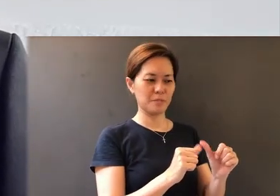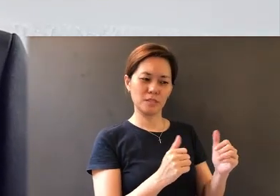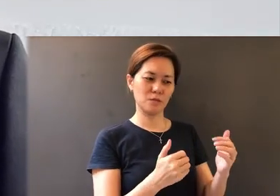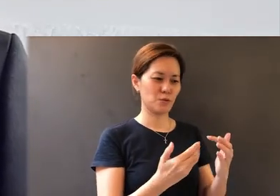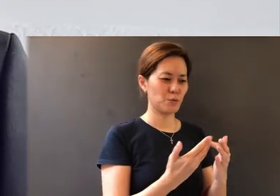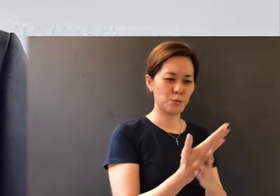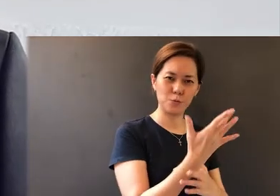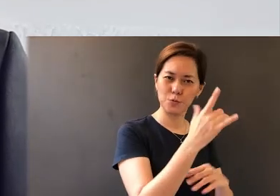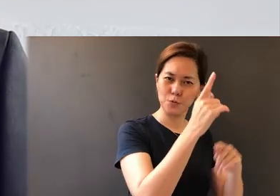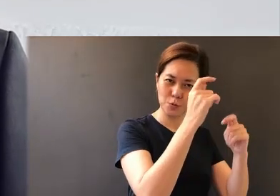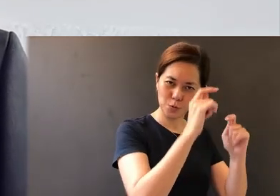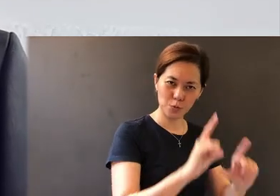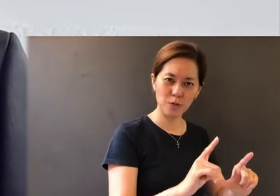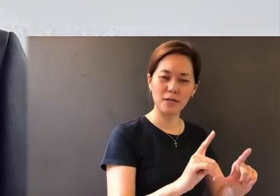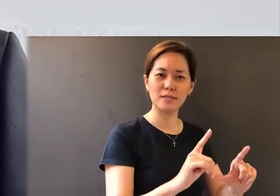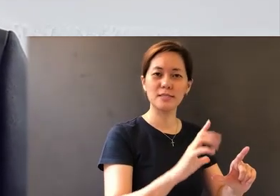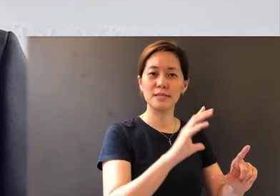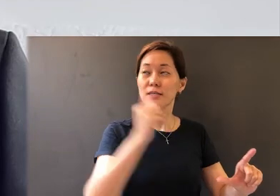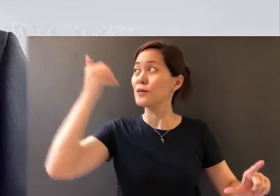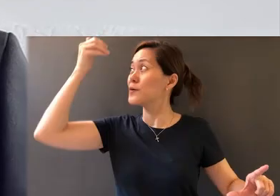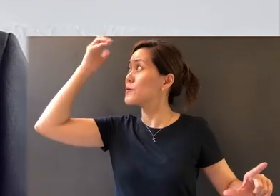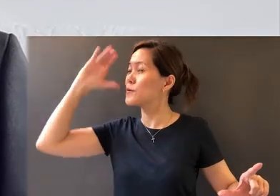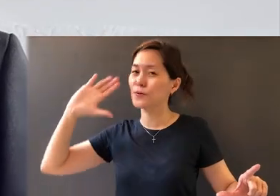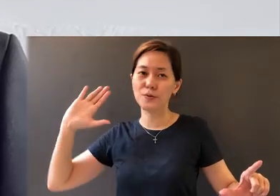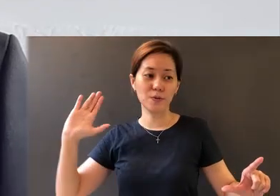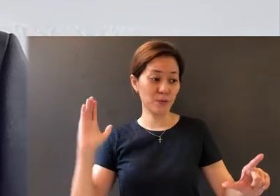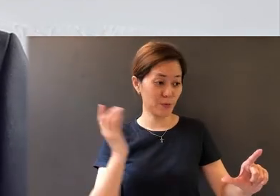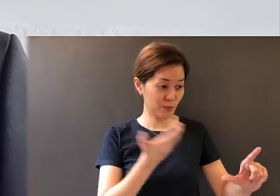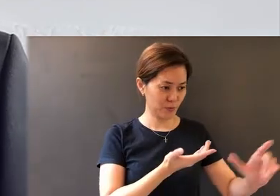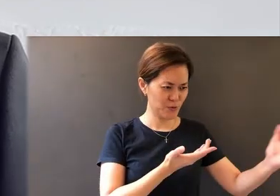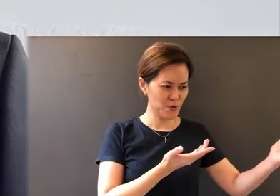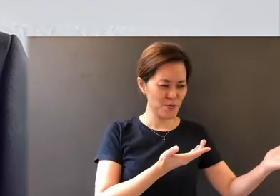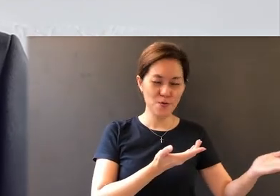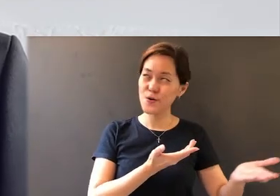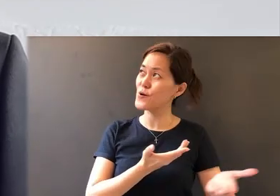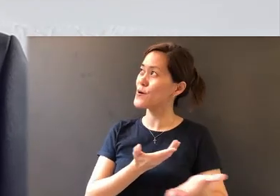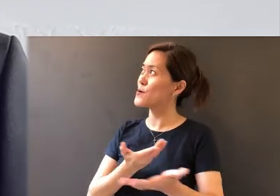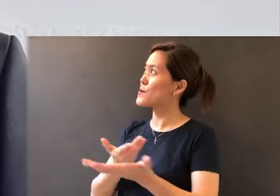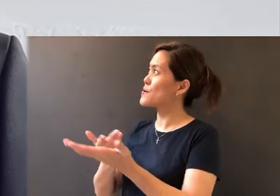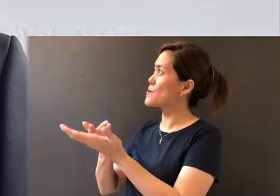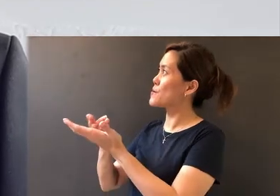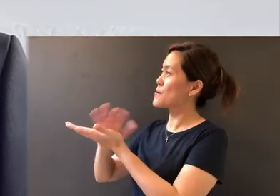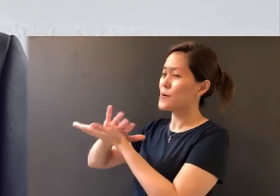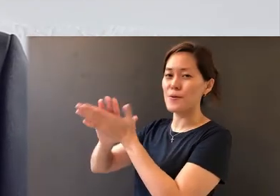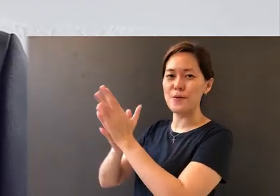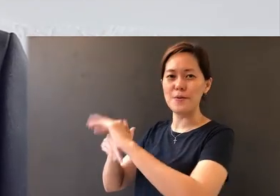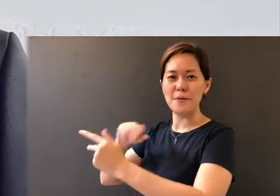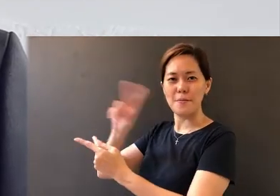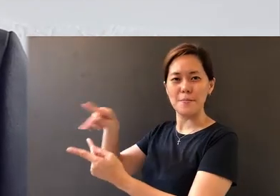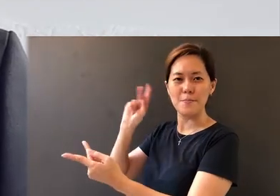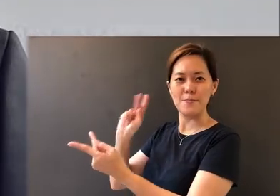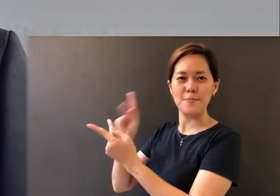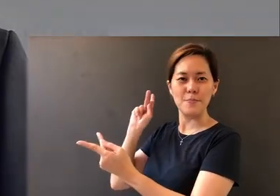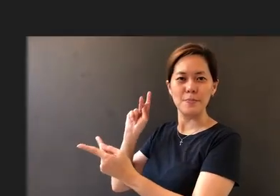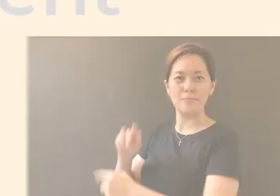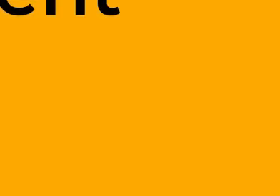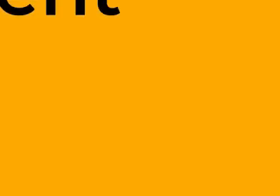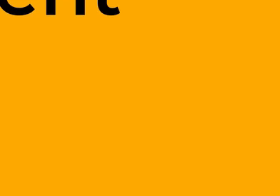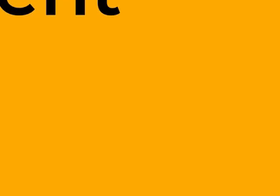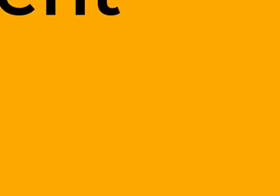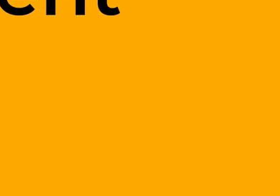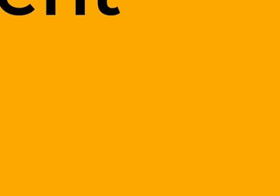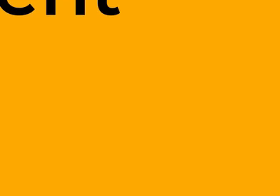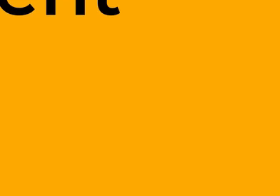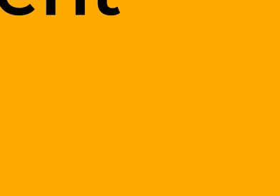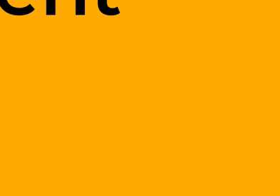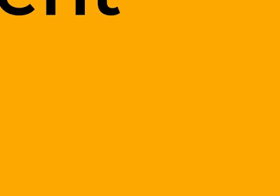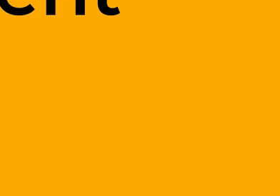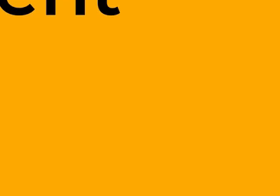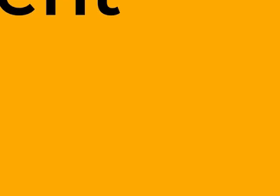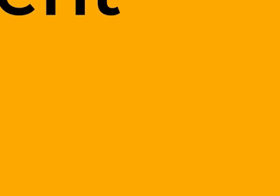in life, and God will bring you into His perfection.